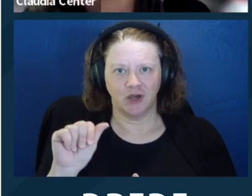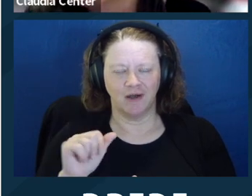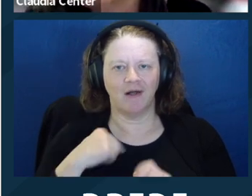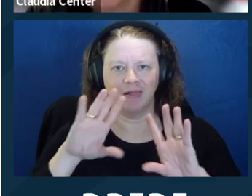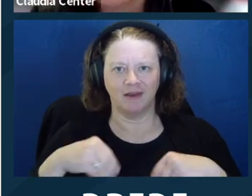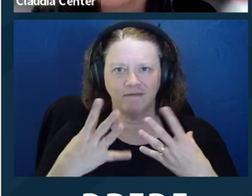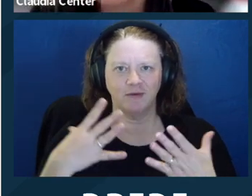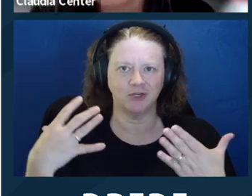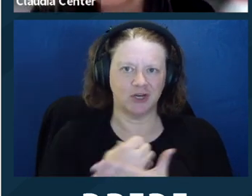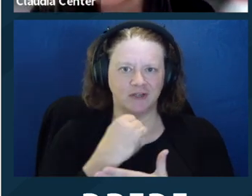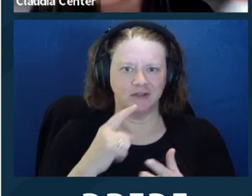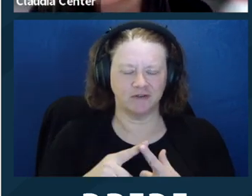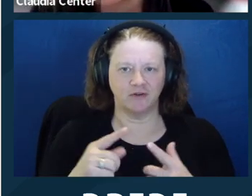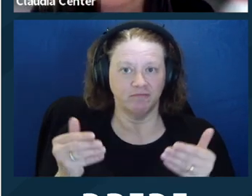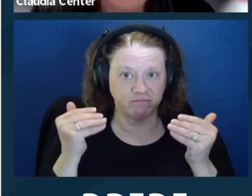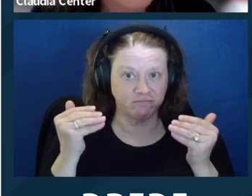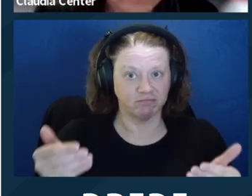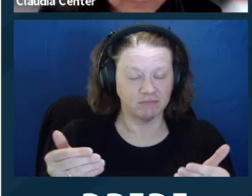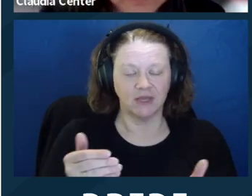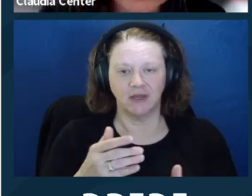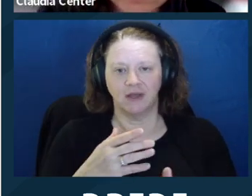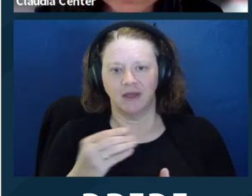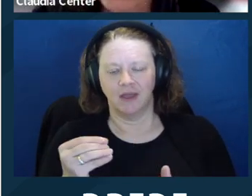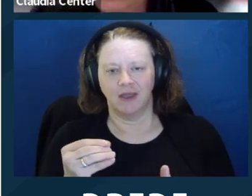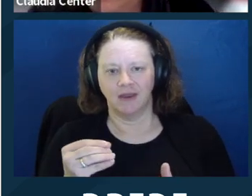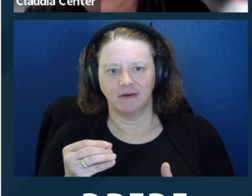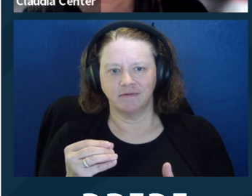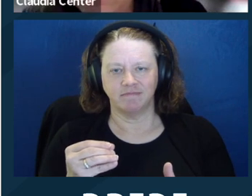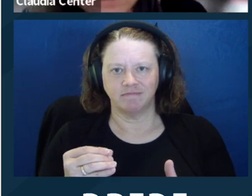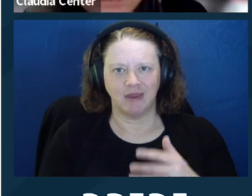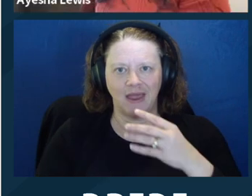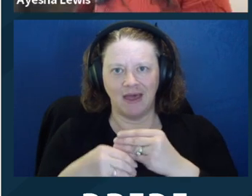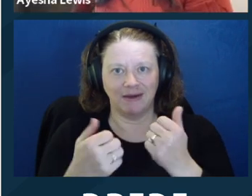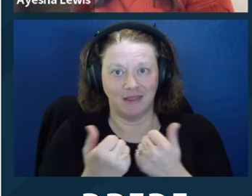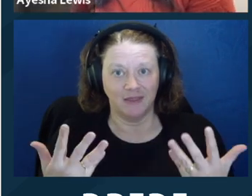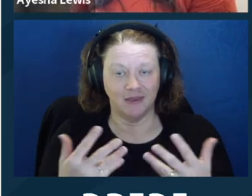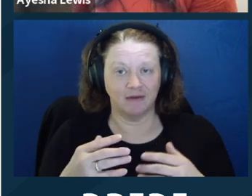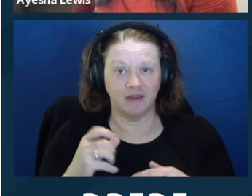that you thought of that we should cover. >> AYESHA LEWIS: One thing that I just would